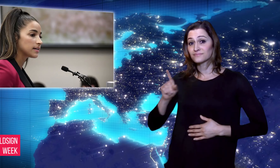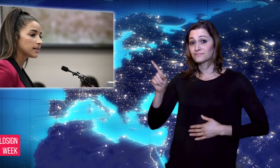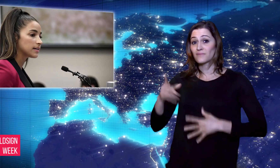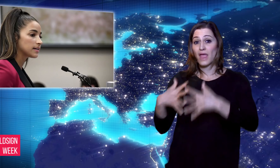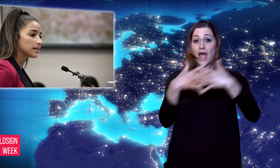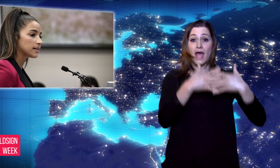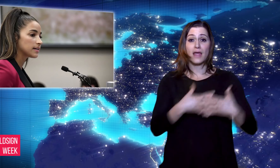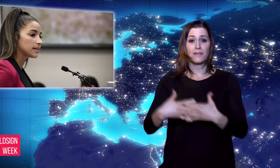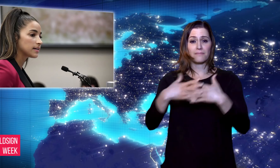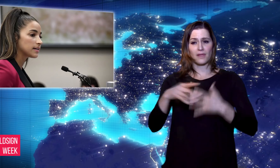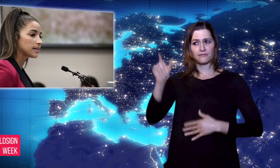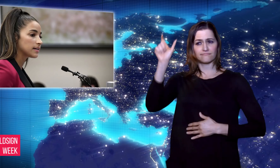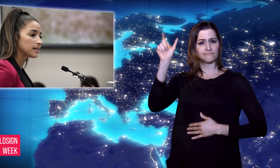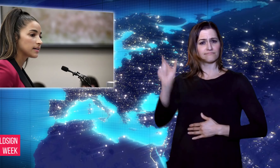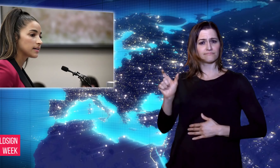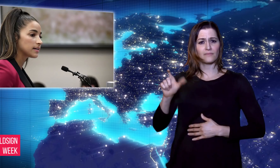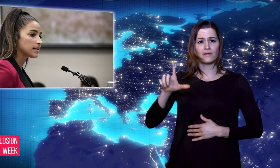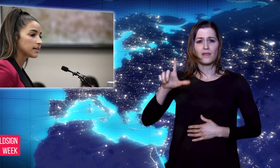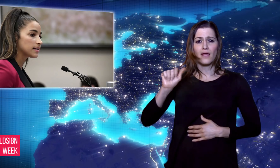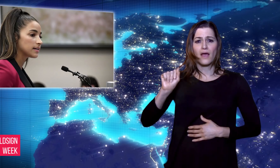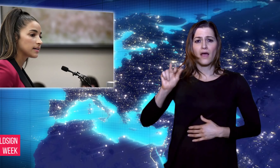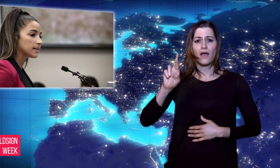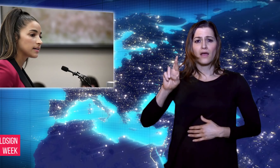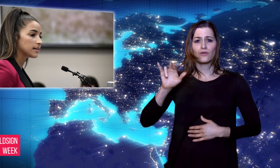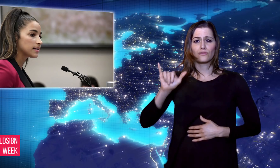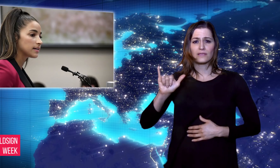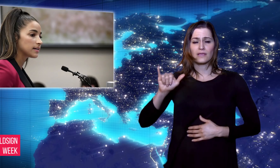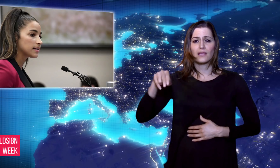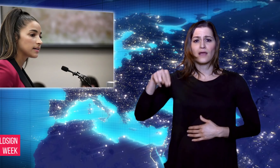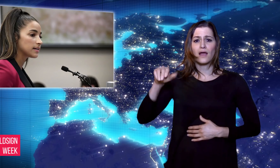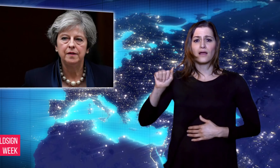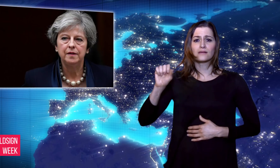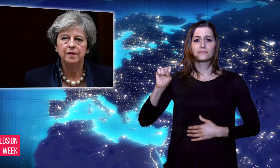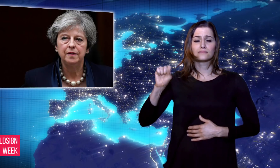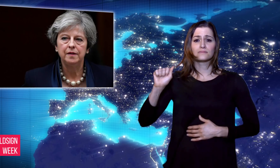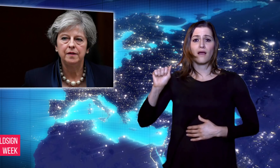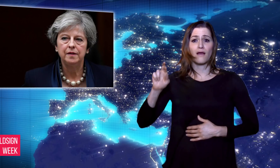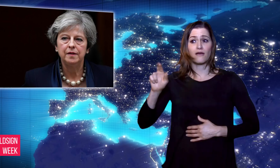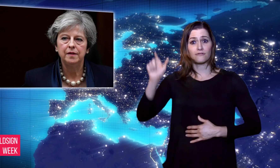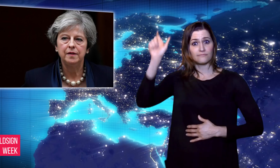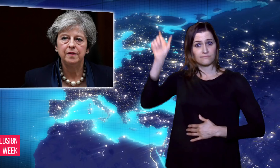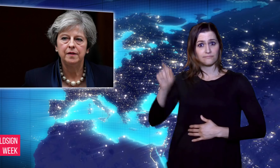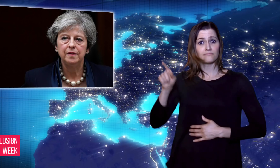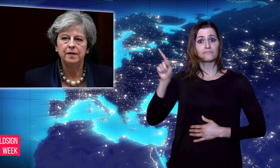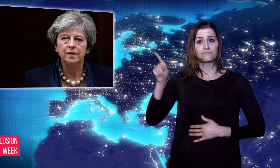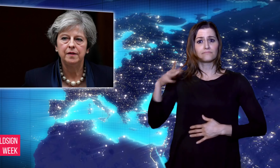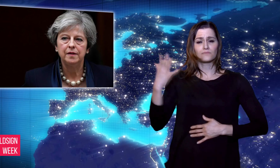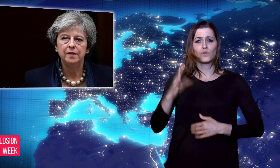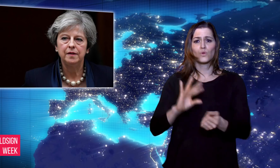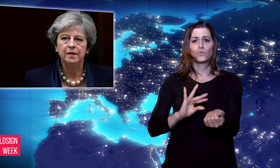U.S. gymnastics doctor Larry Nassar was